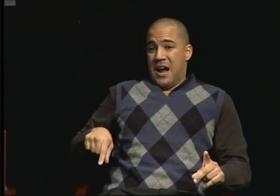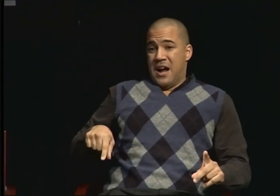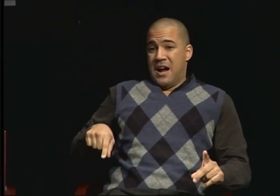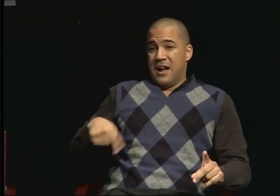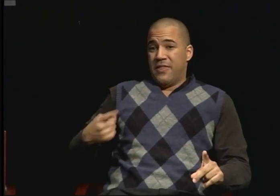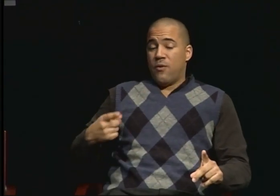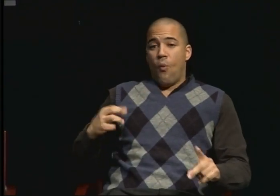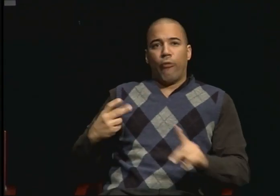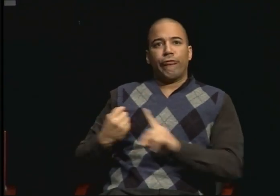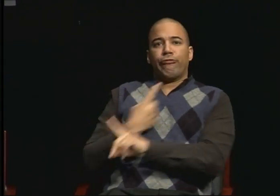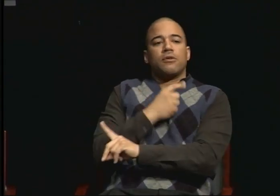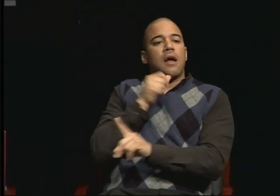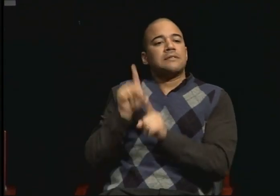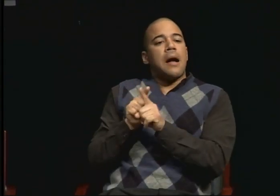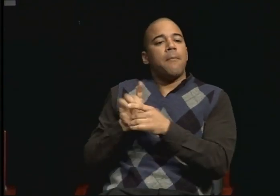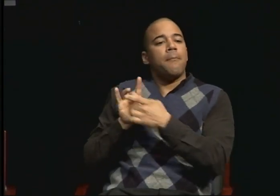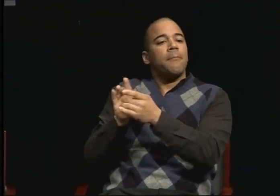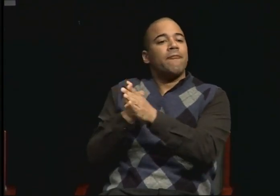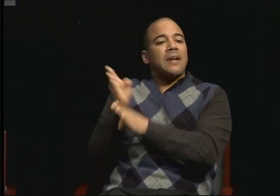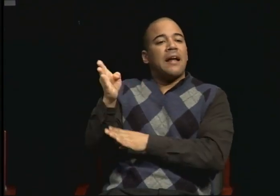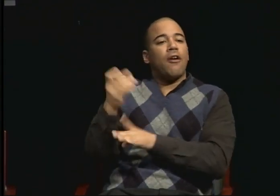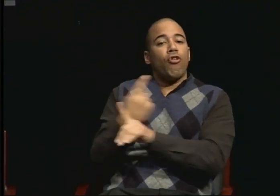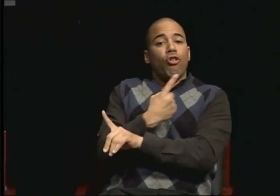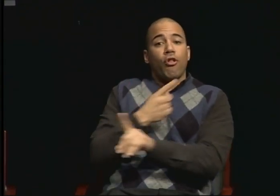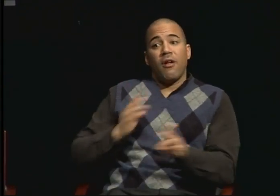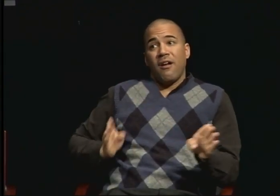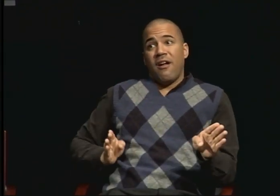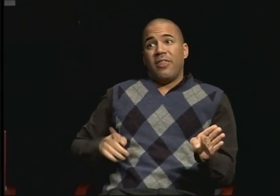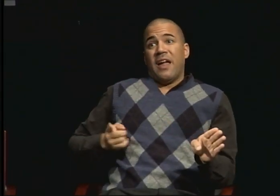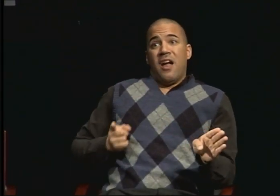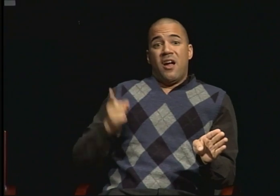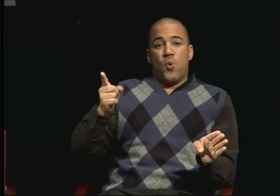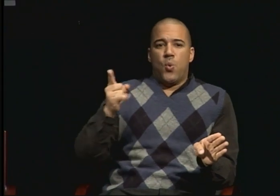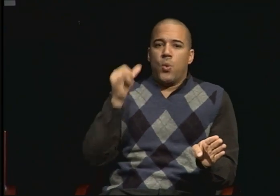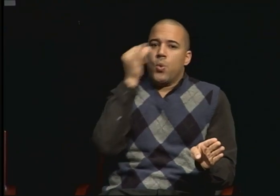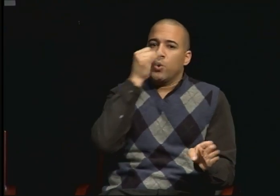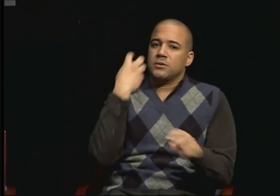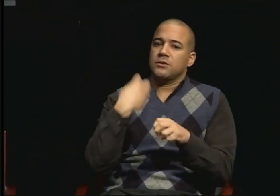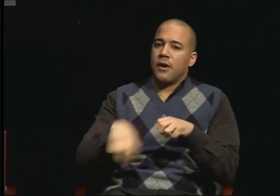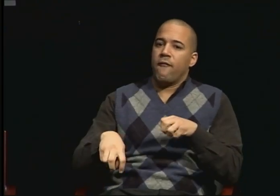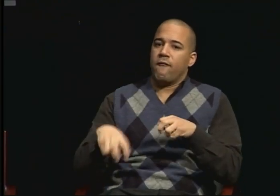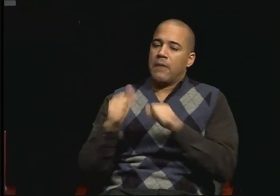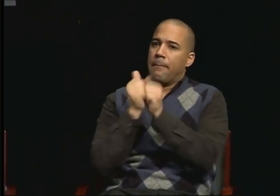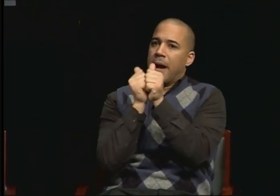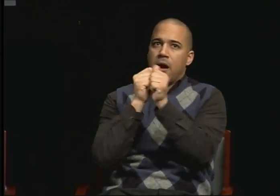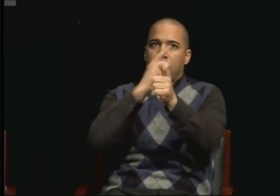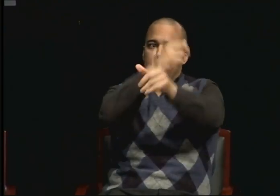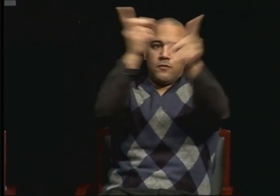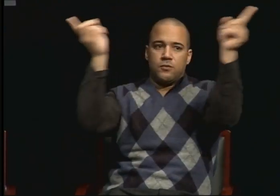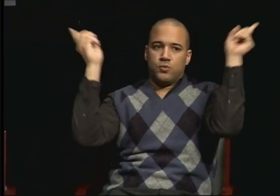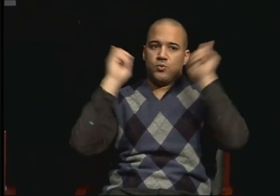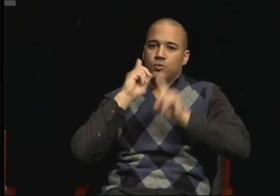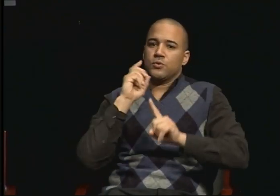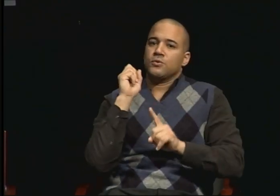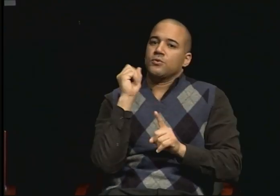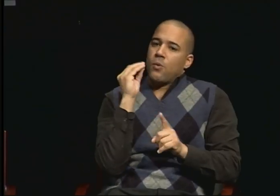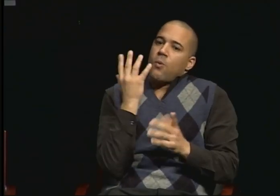So if I wanted to go directly from the BA to the PhD program, which is a highly competitive field, to get into it would have been much more difficult.